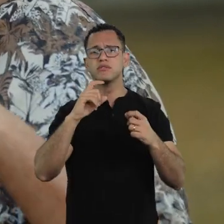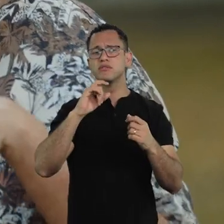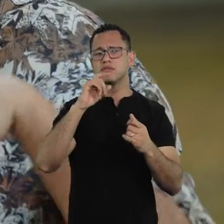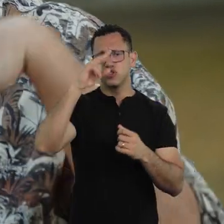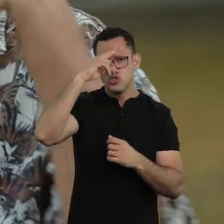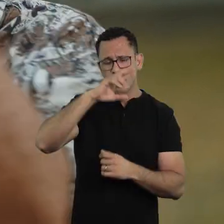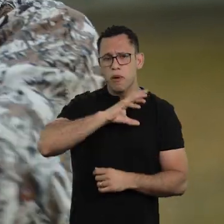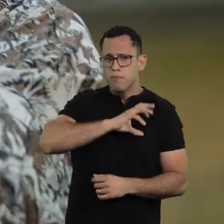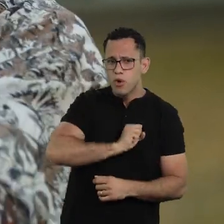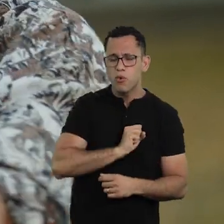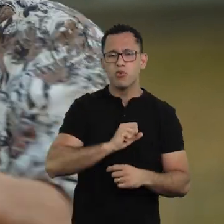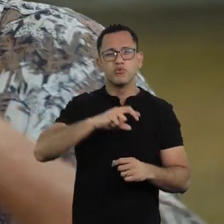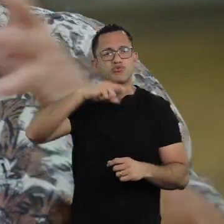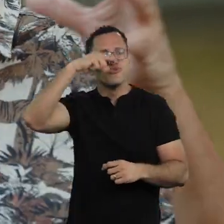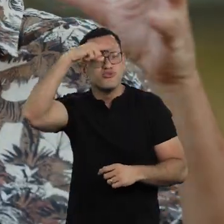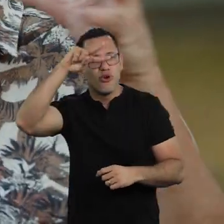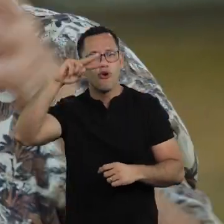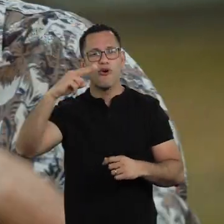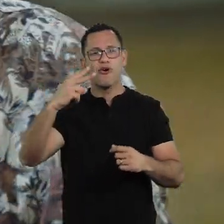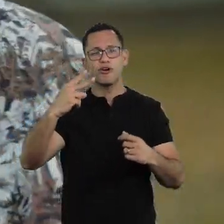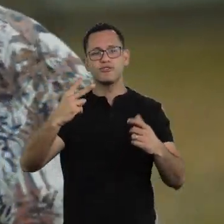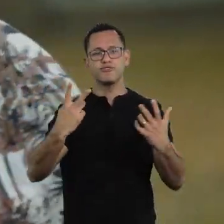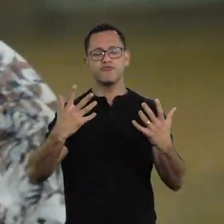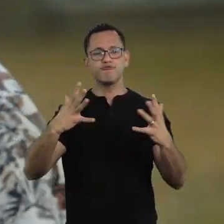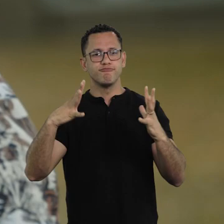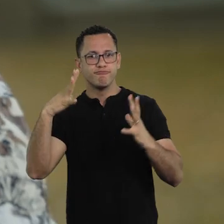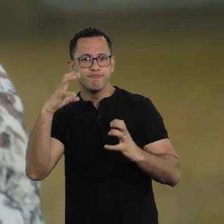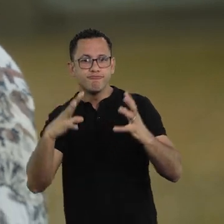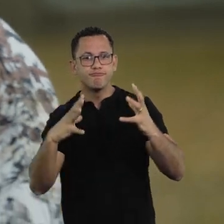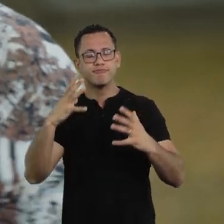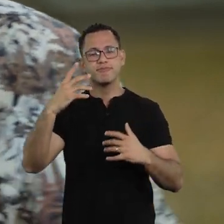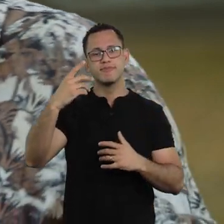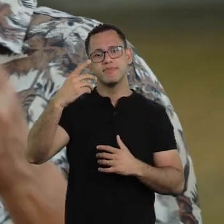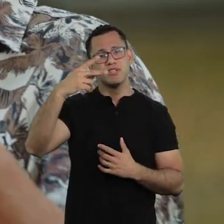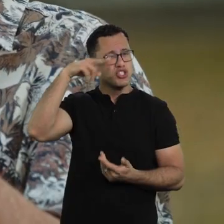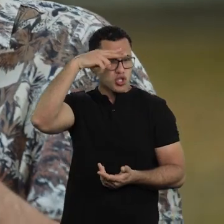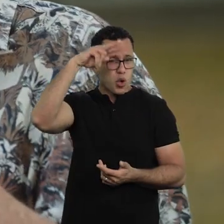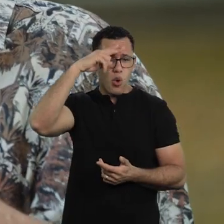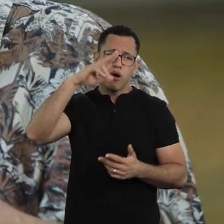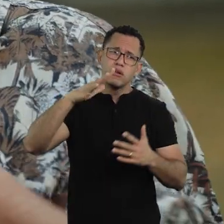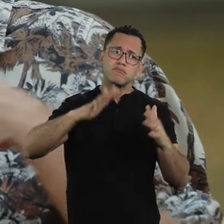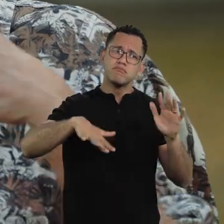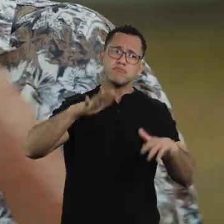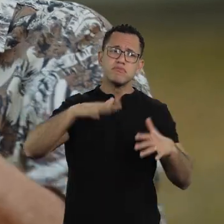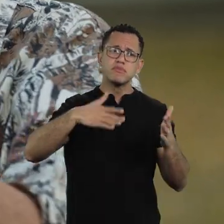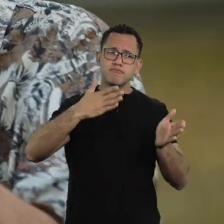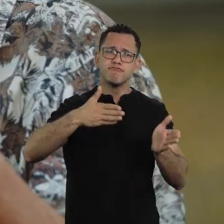stories of violence, love, intrigue. I think the plots